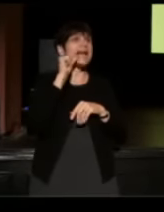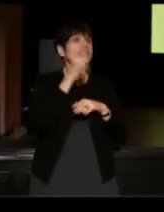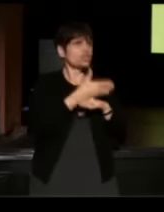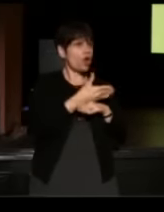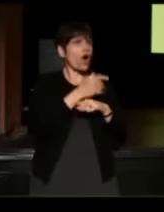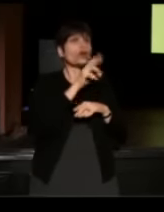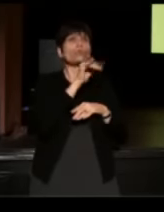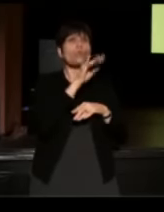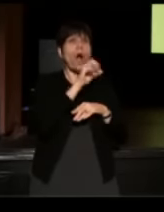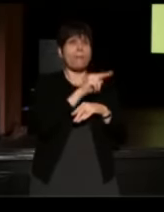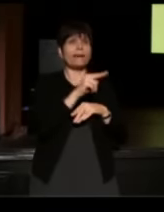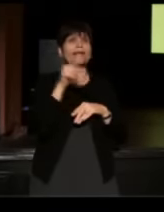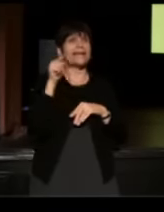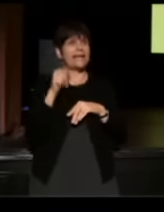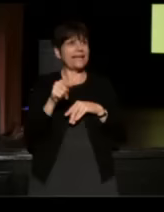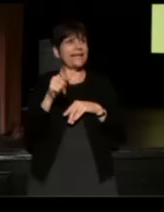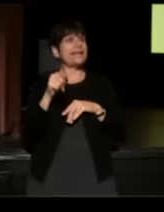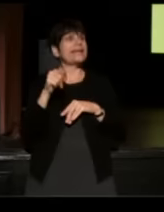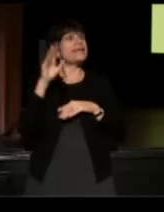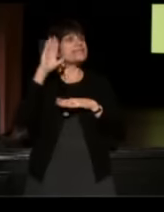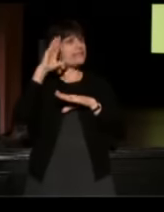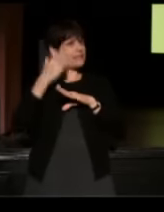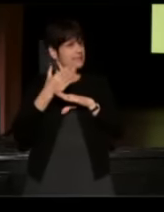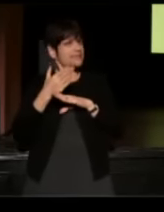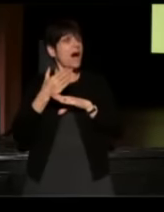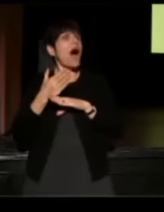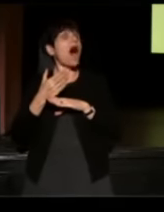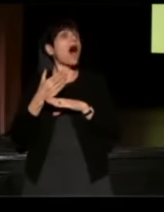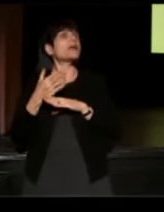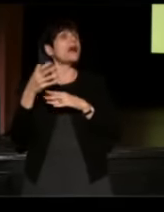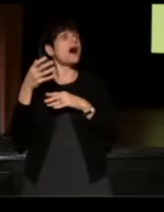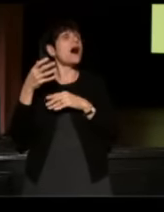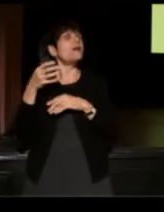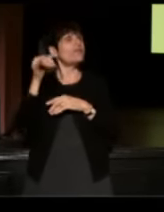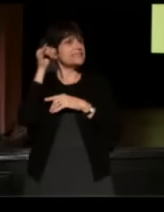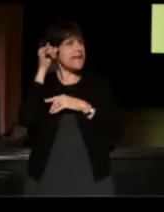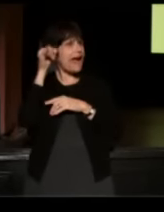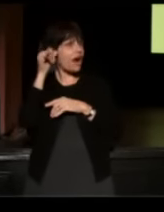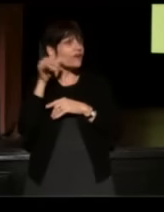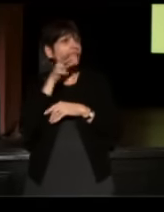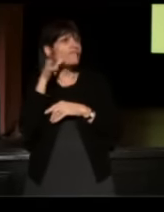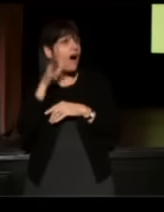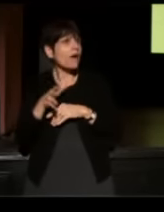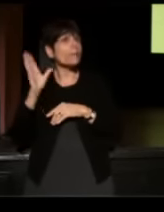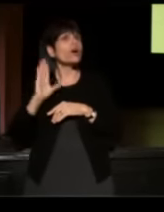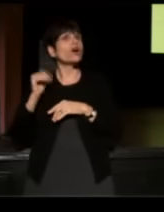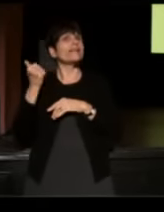He is the son of a dairy farmer in very rural Washington State in the '50s